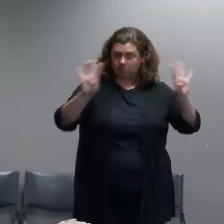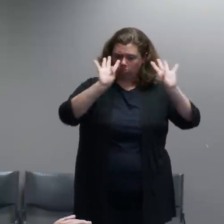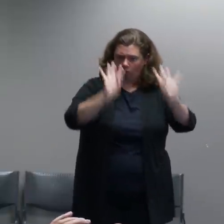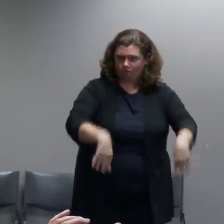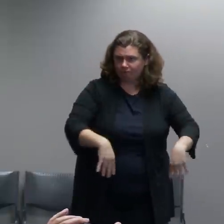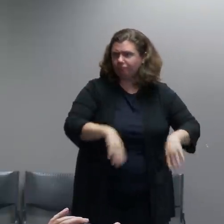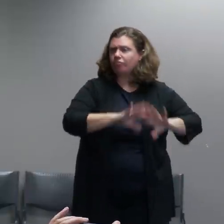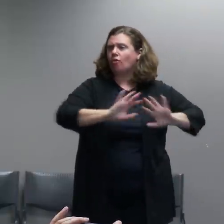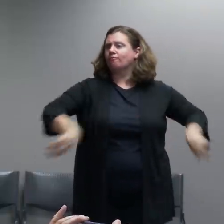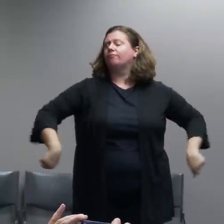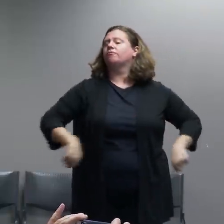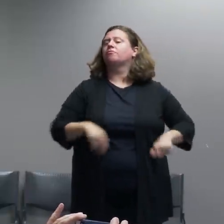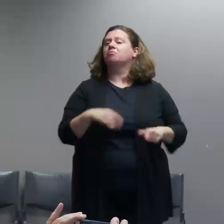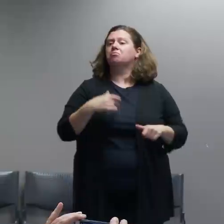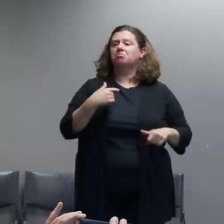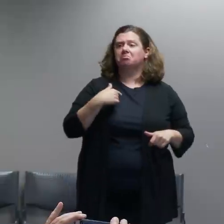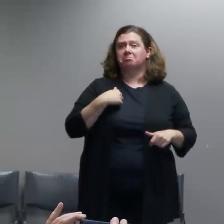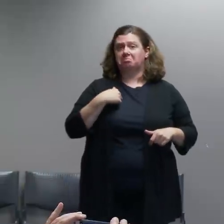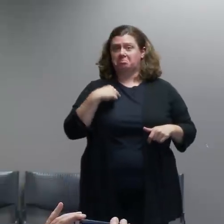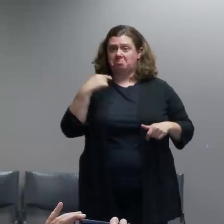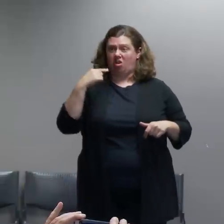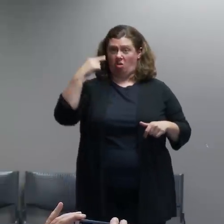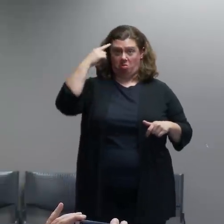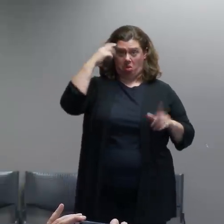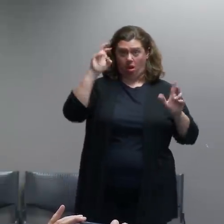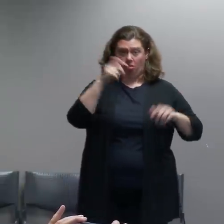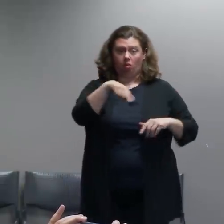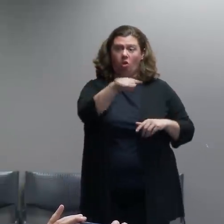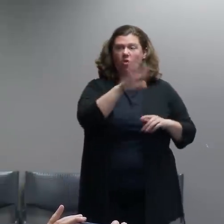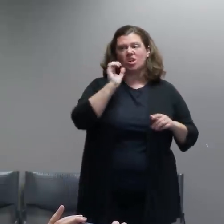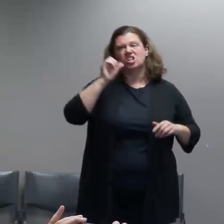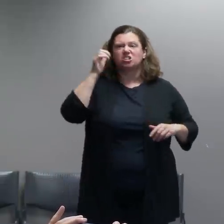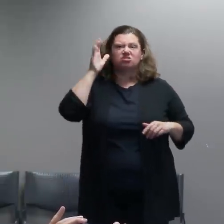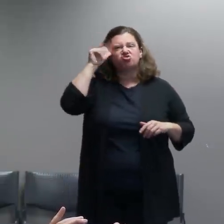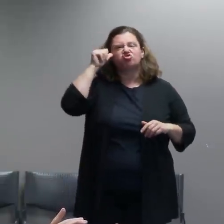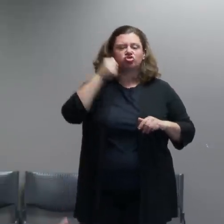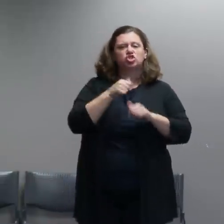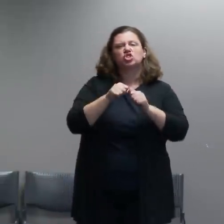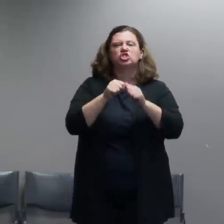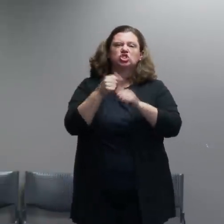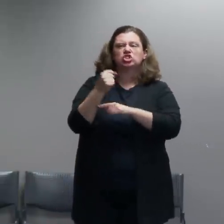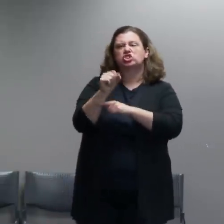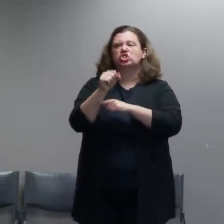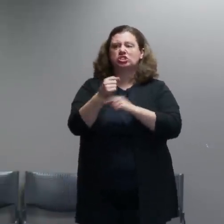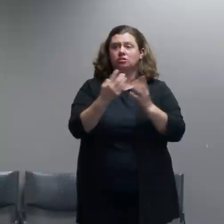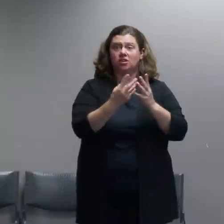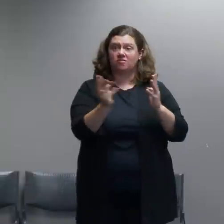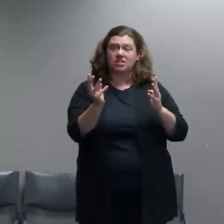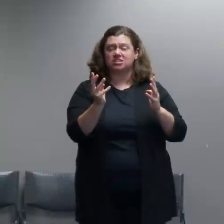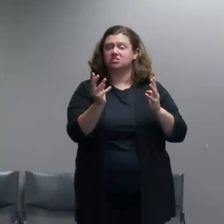the agitators people were trying to knock it down. There's a lot of that kind of activity that you just saw of projectiles coming